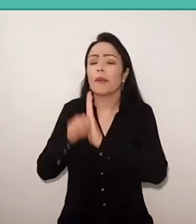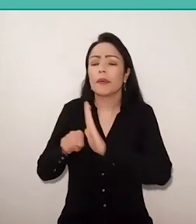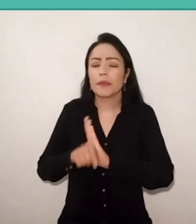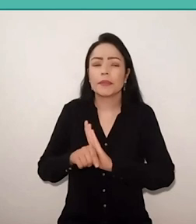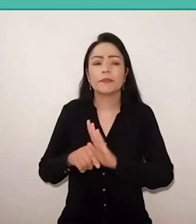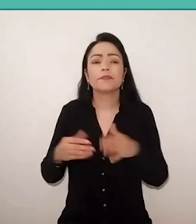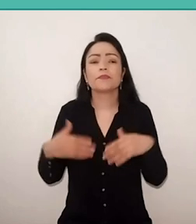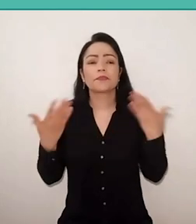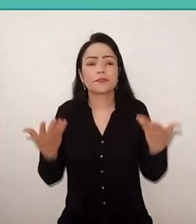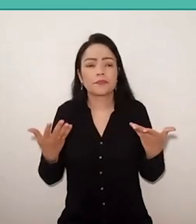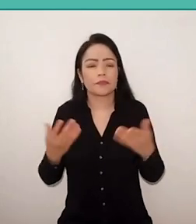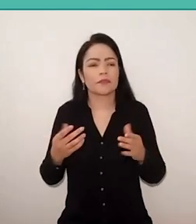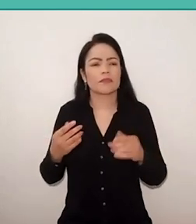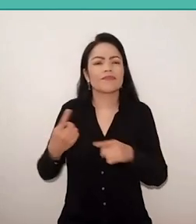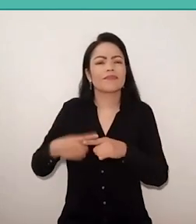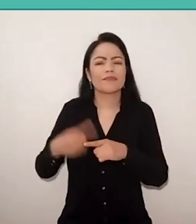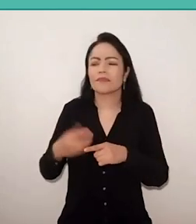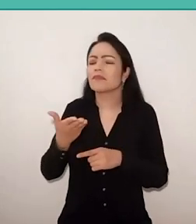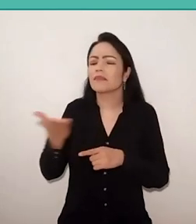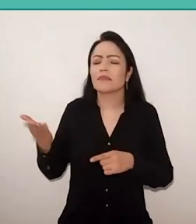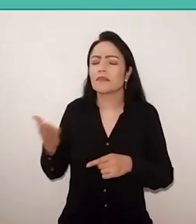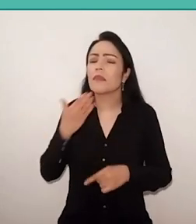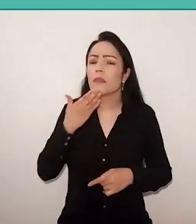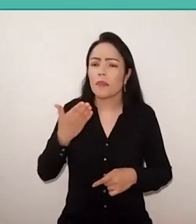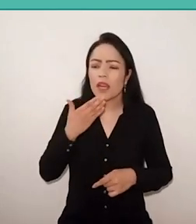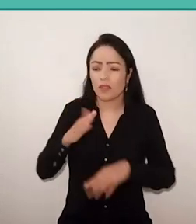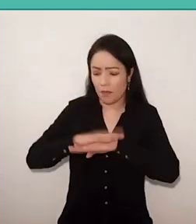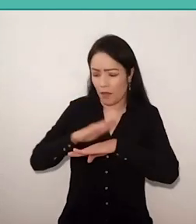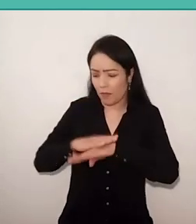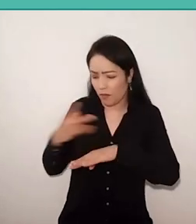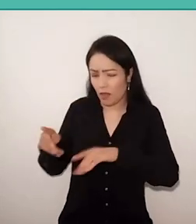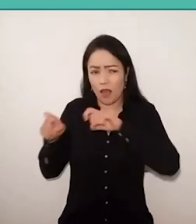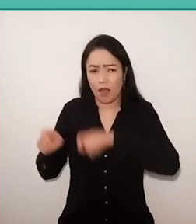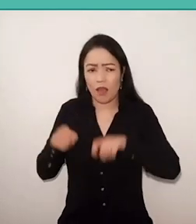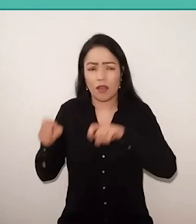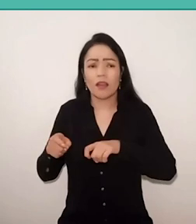Why don't you ask for the peasants themselves raise their questions?"